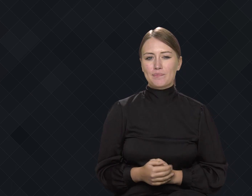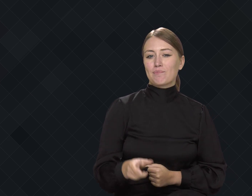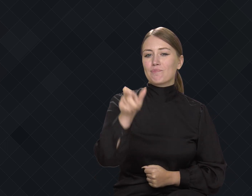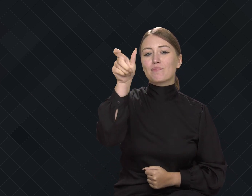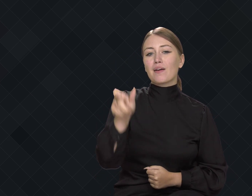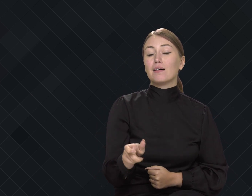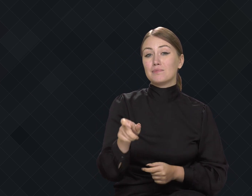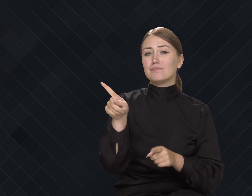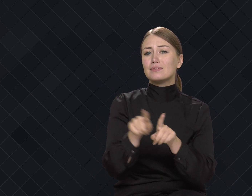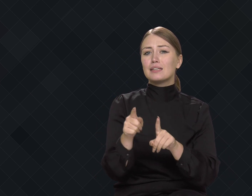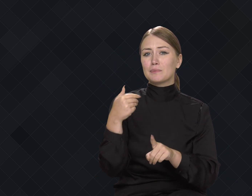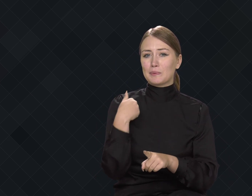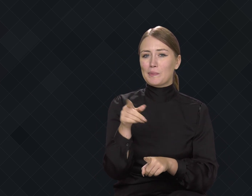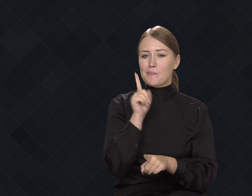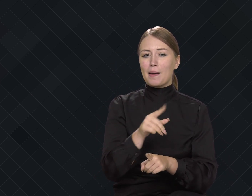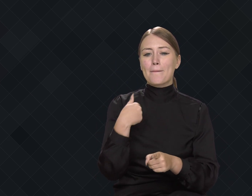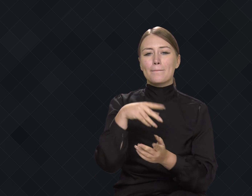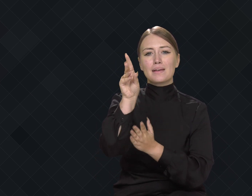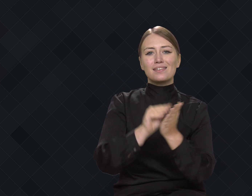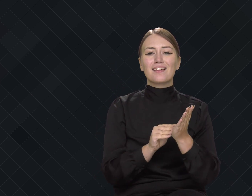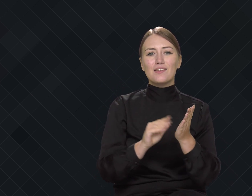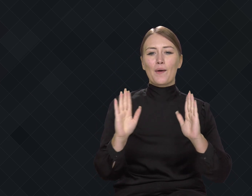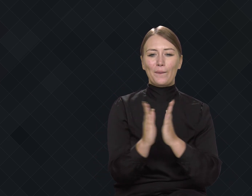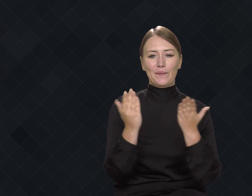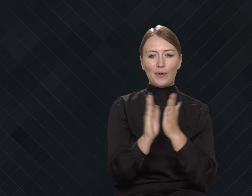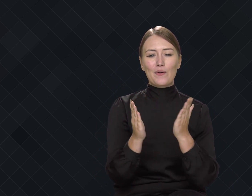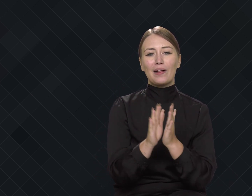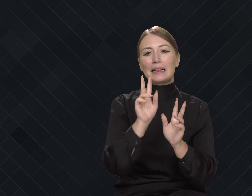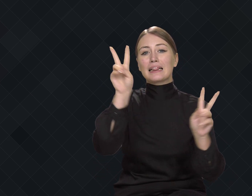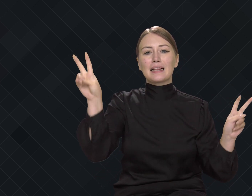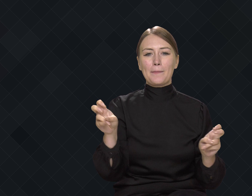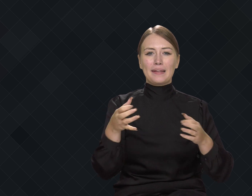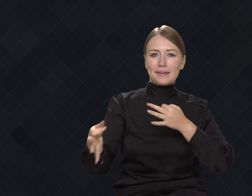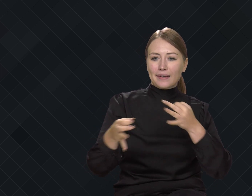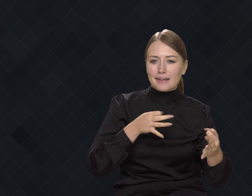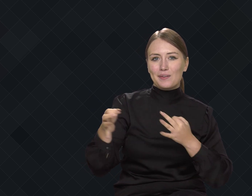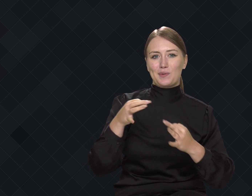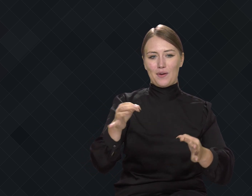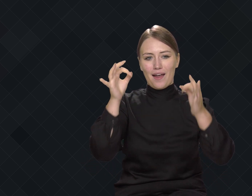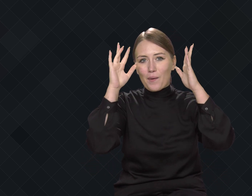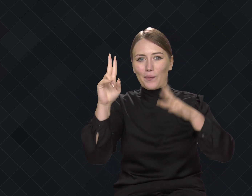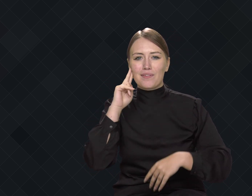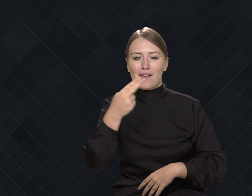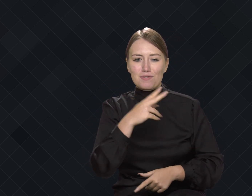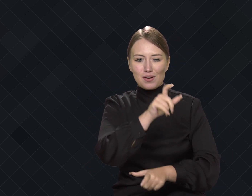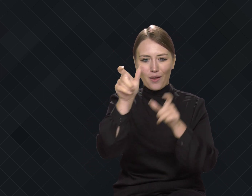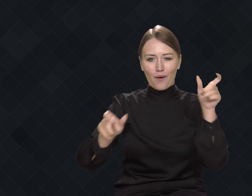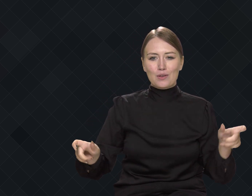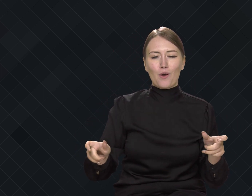Ferdinand Berthier also wrote books about the history and culture of the Deaf,